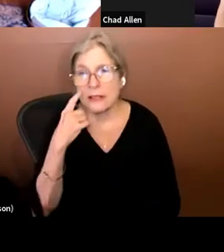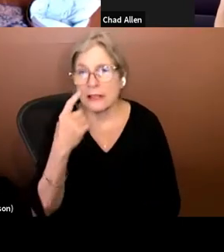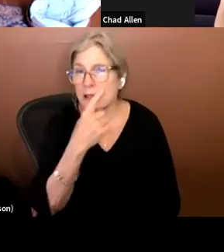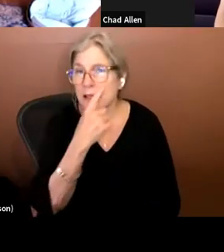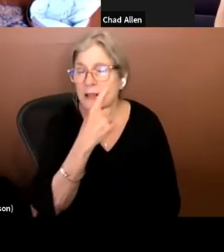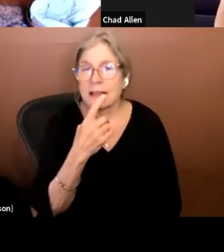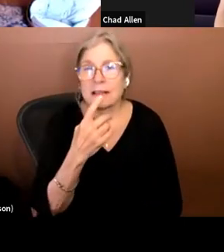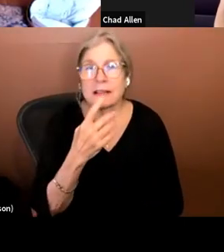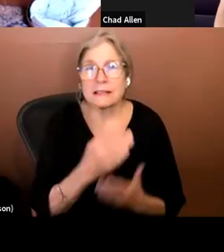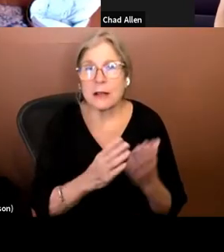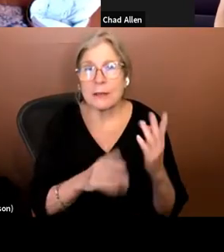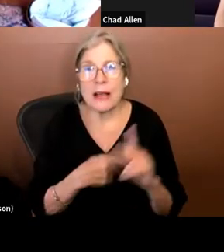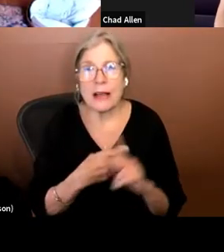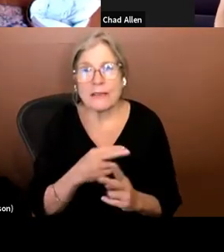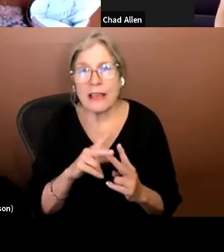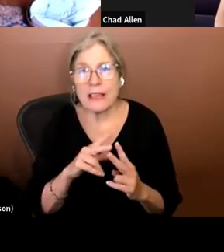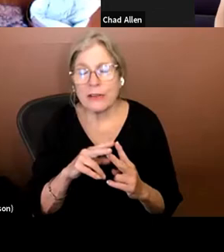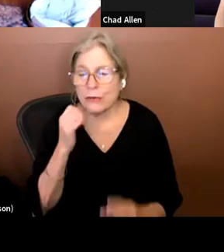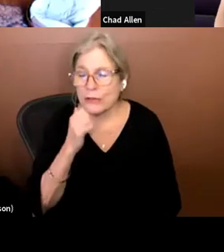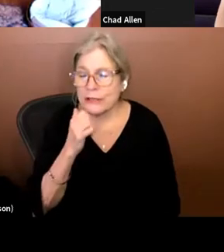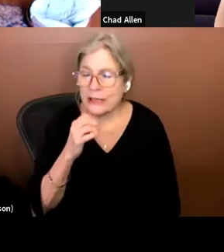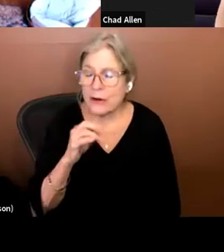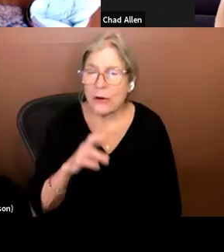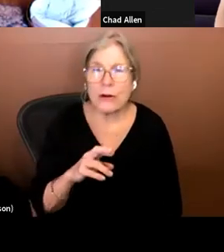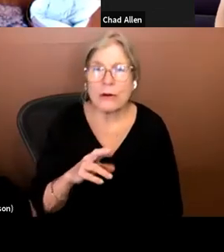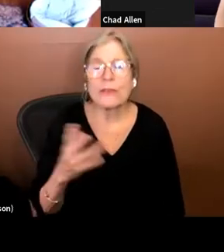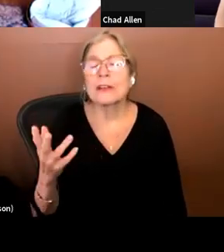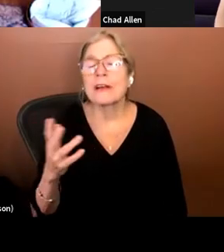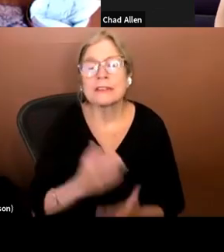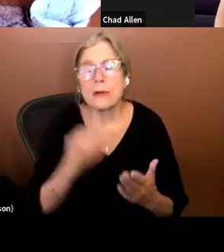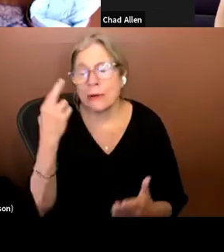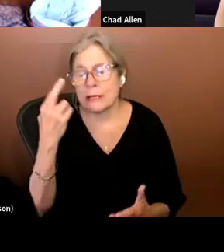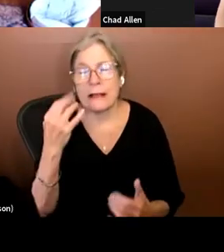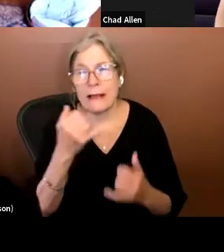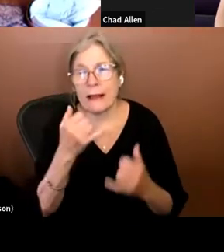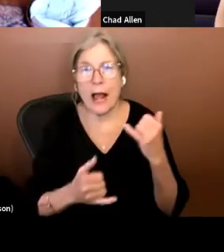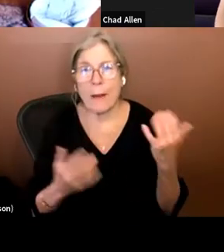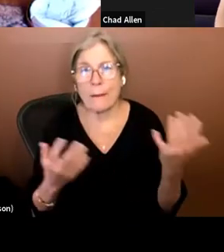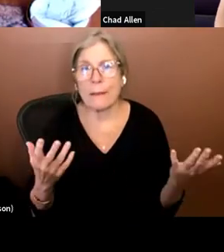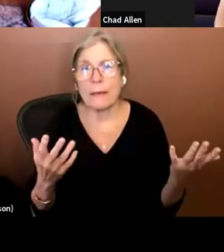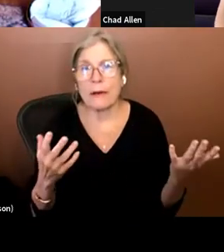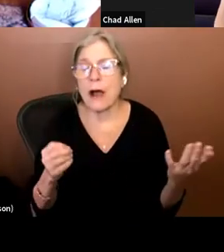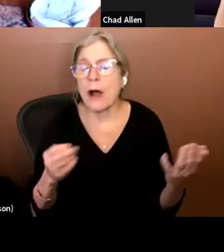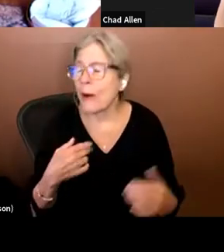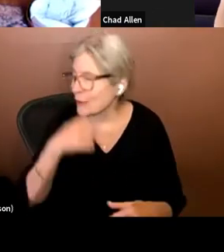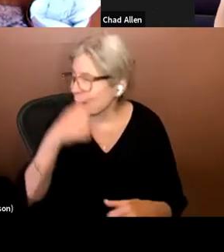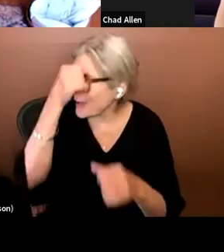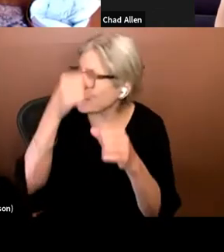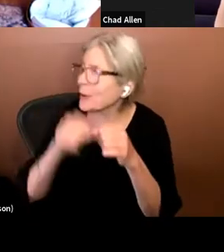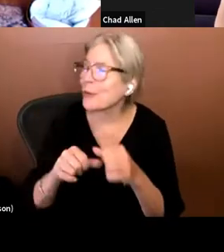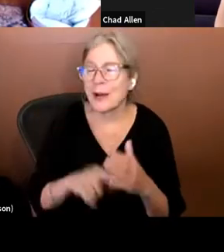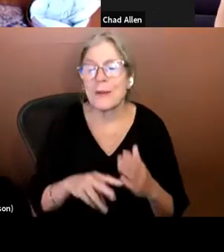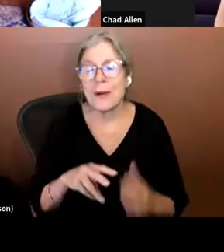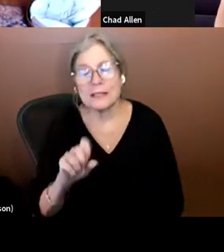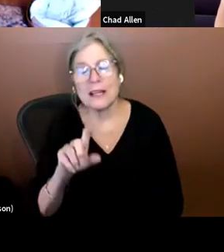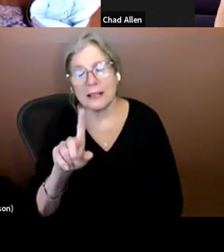of a routine -- for some reason I ended up KSH I do recall what it was. Kind of